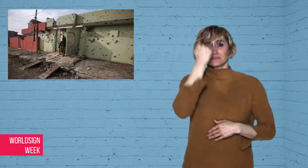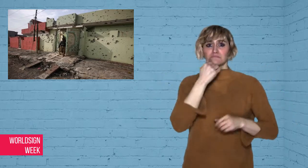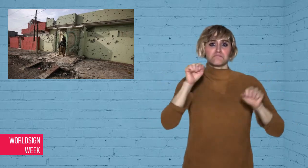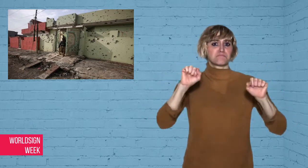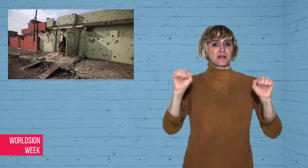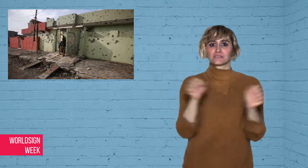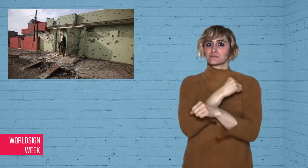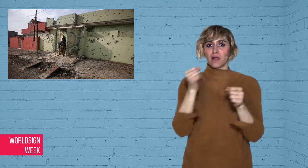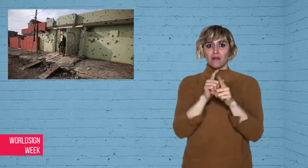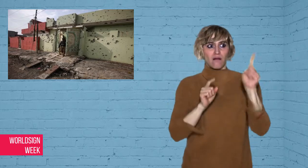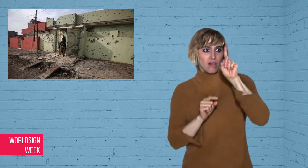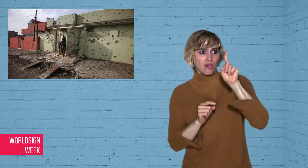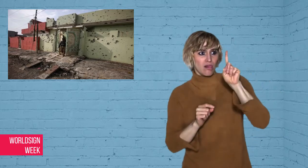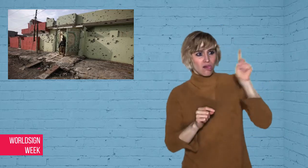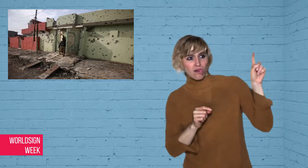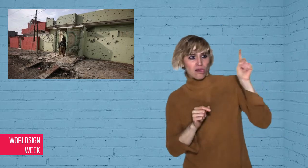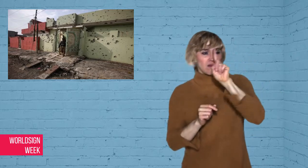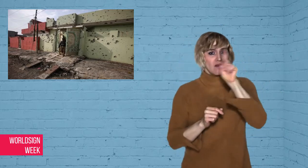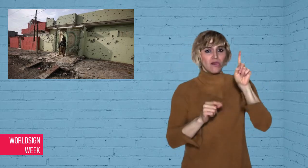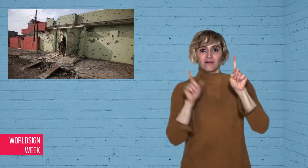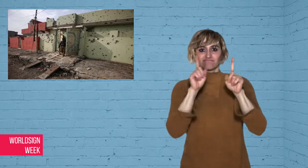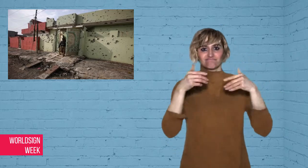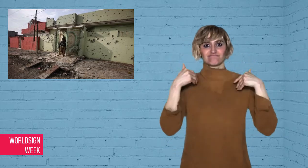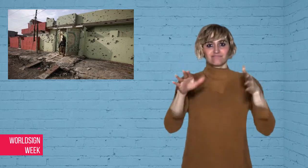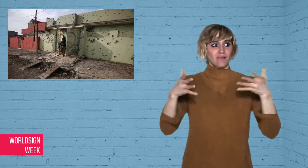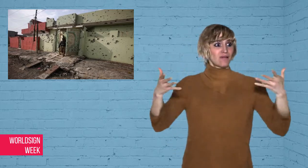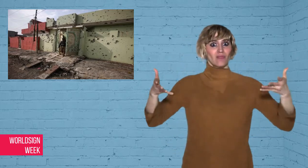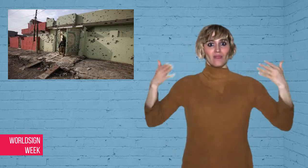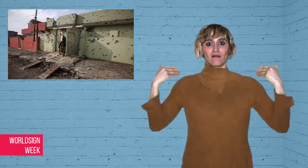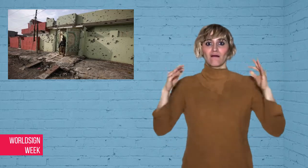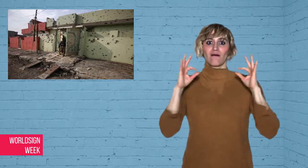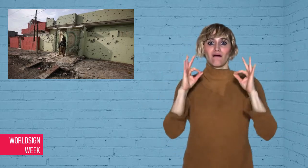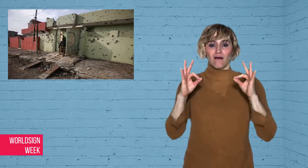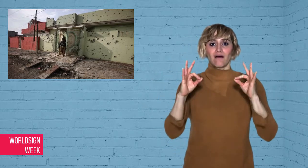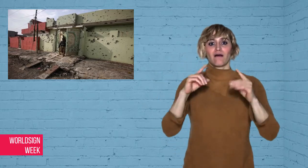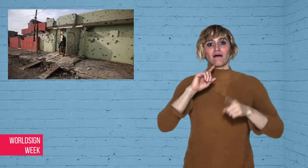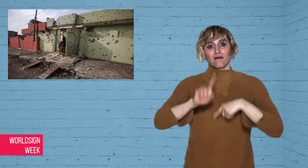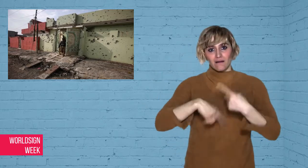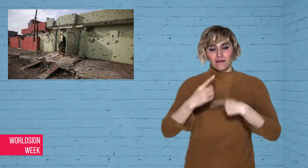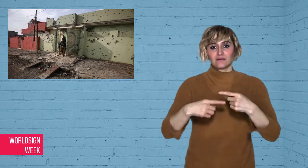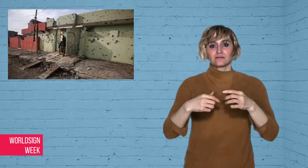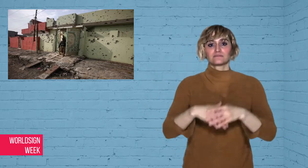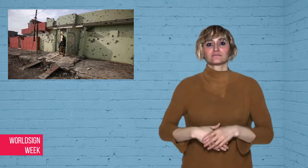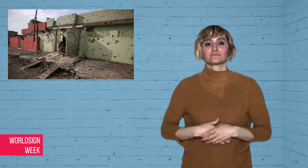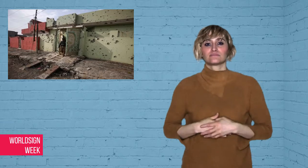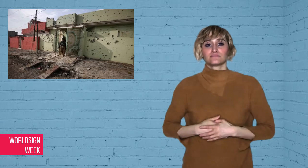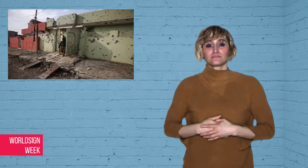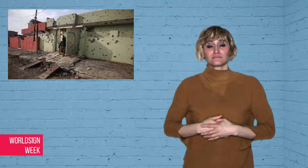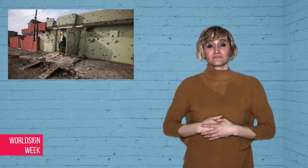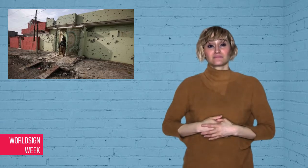fighting and avoid IS. The eventual